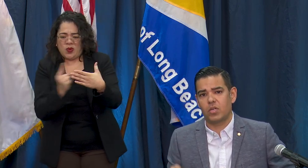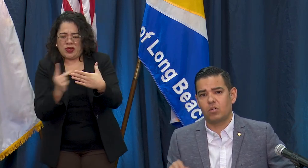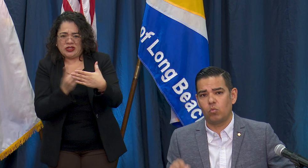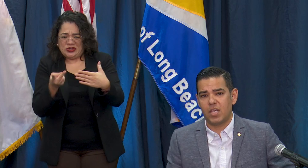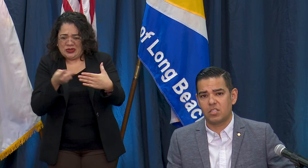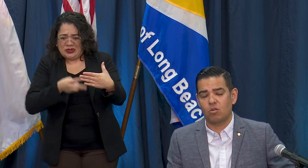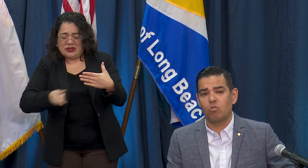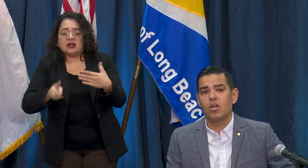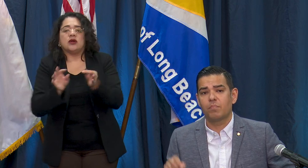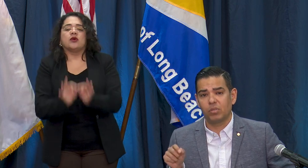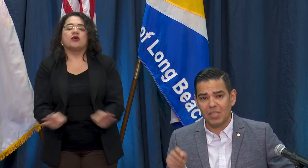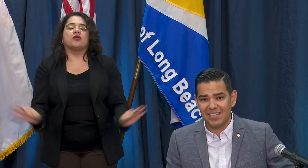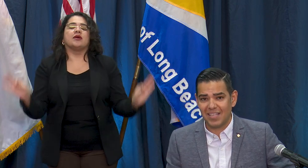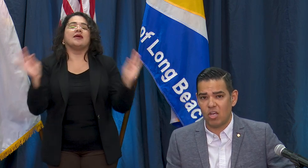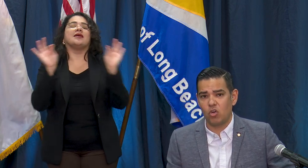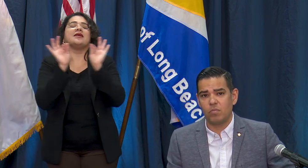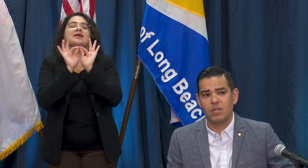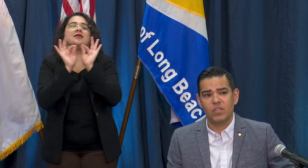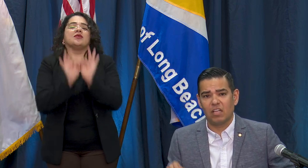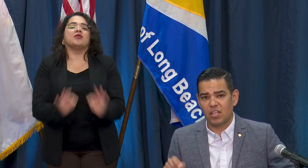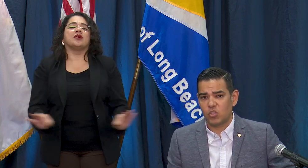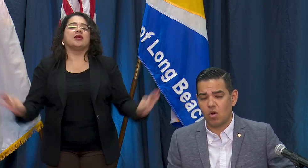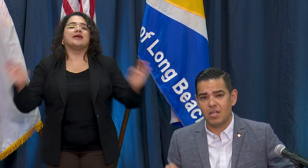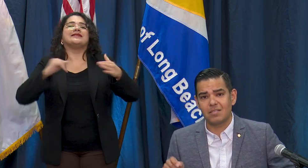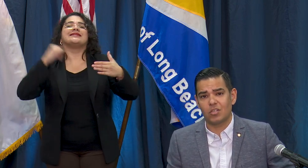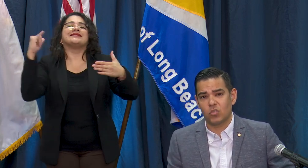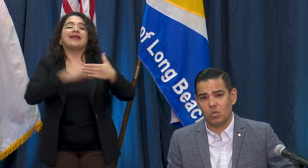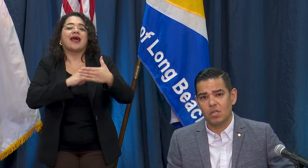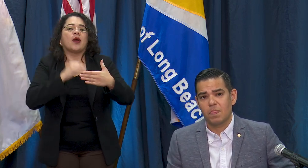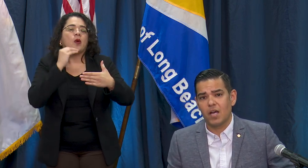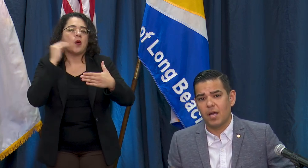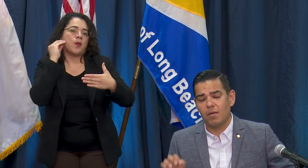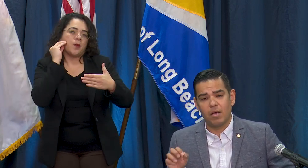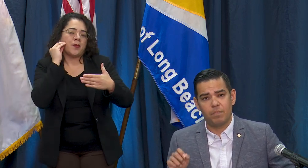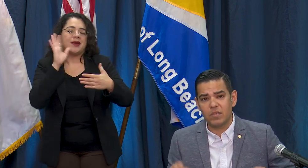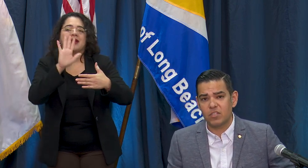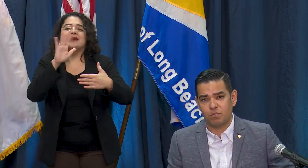critical weeks so please stay home unless you are an essential business